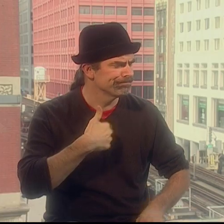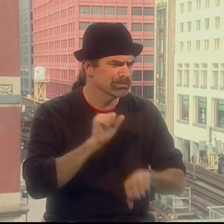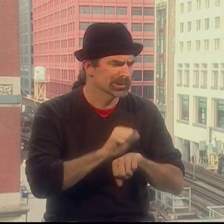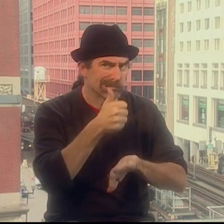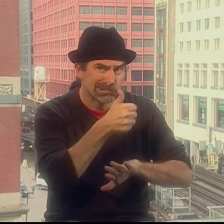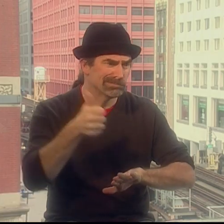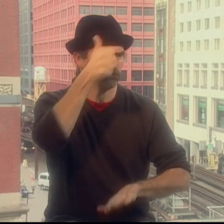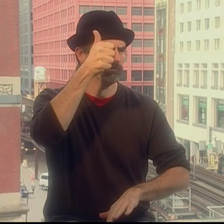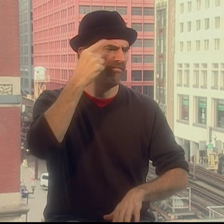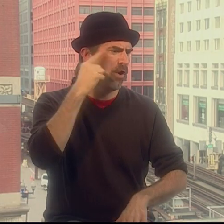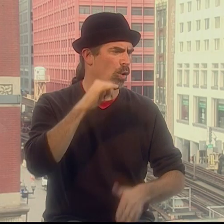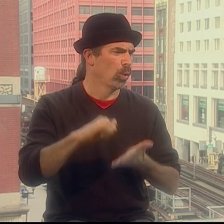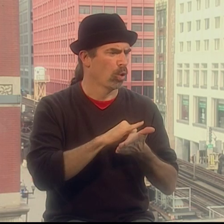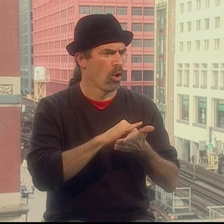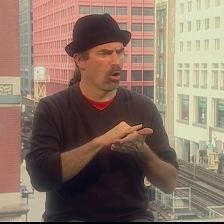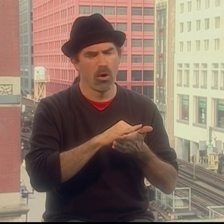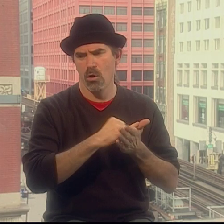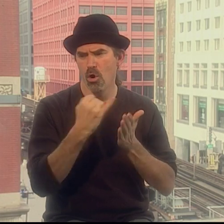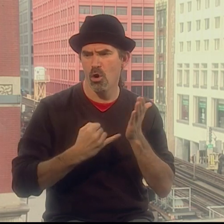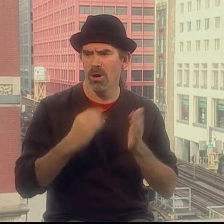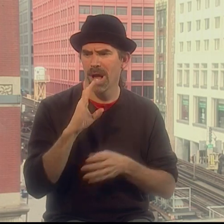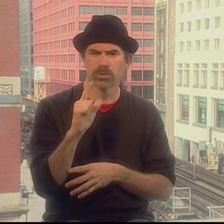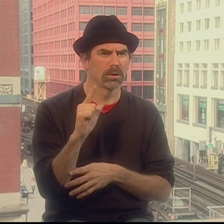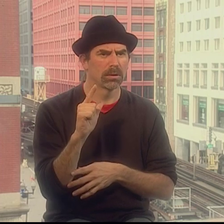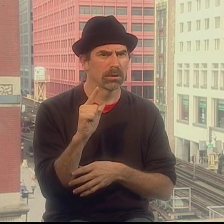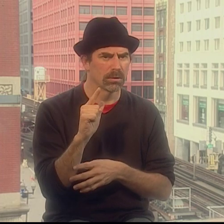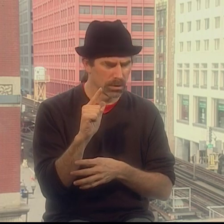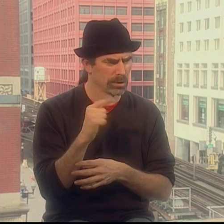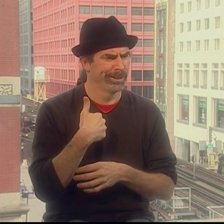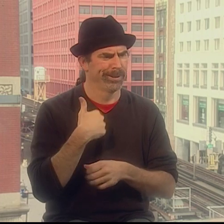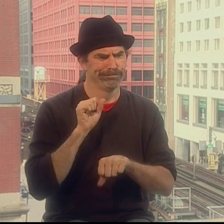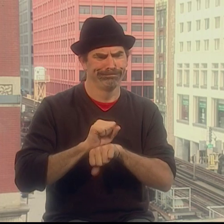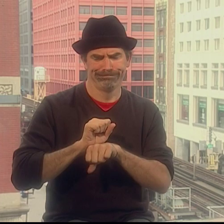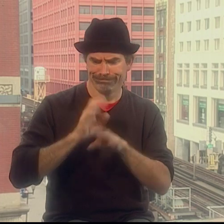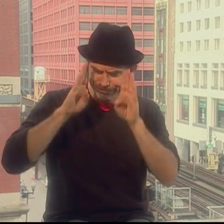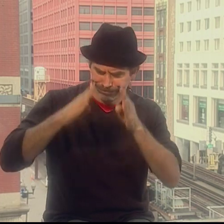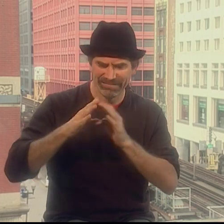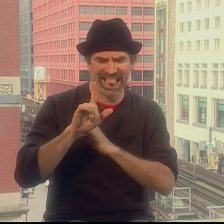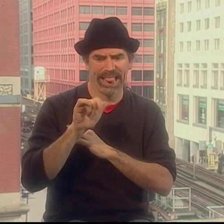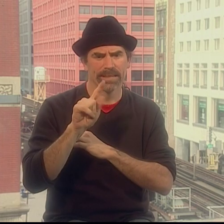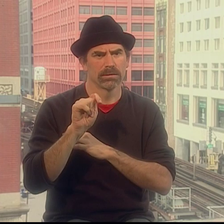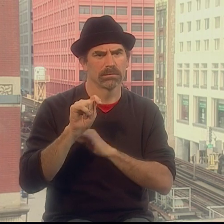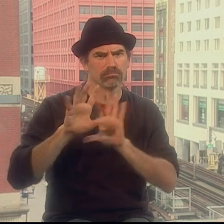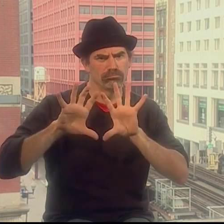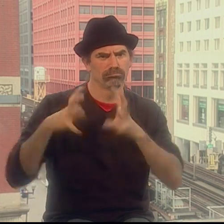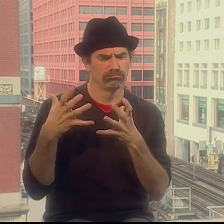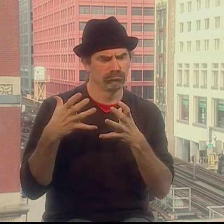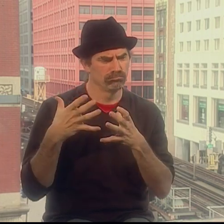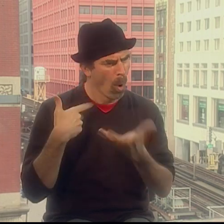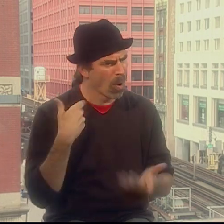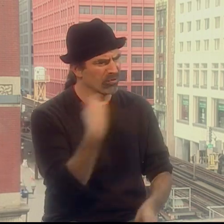"Hello, my name is Gregory. I work for the New York Arts Council. "I'm in the Lit Division, and I want to give you money."